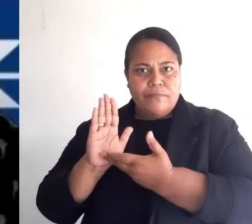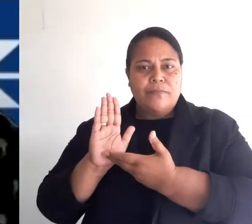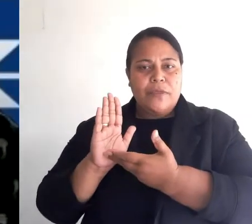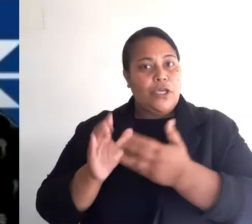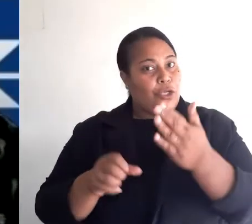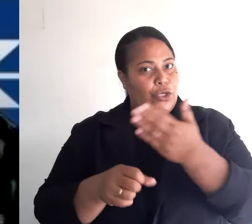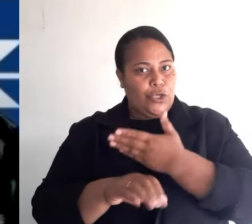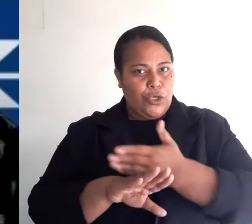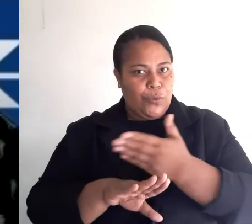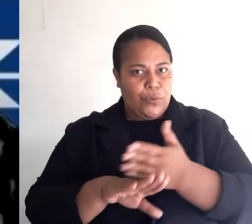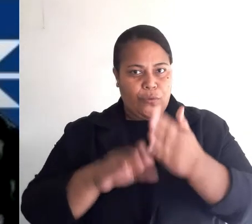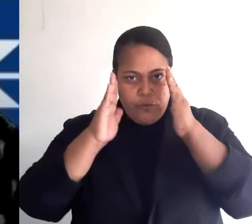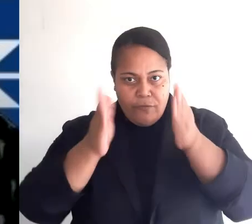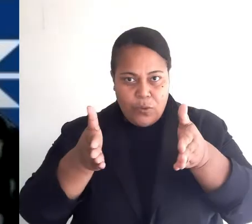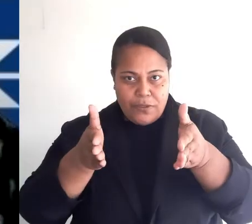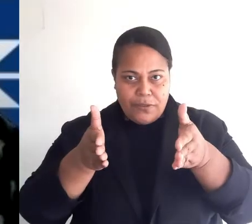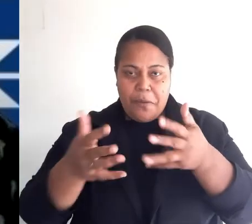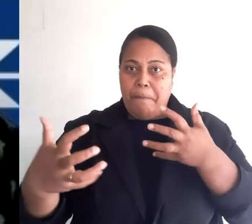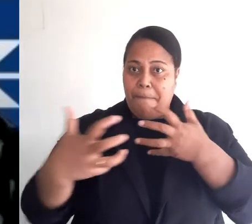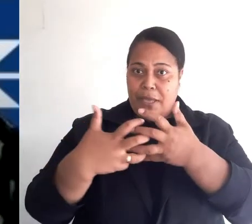It will align more with our vision for a region of peace,